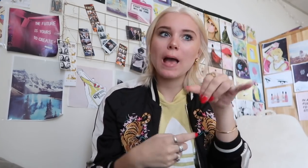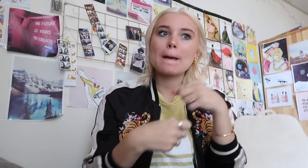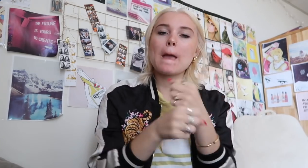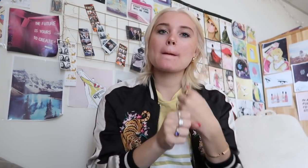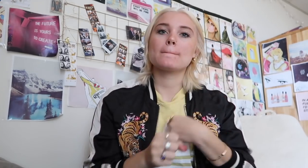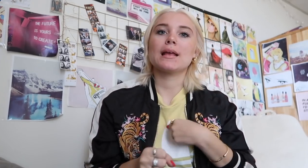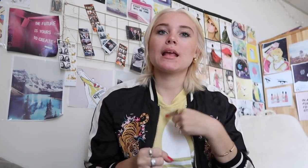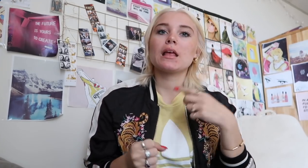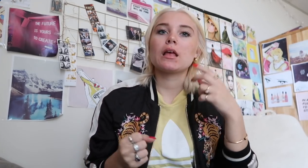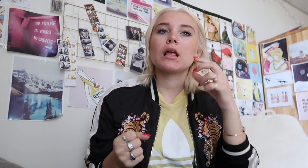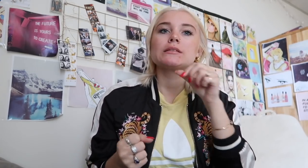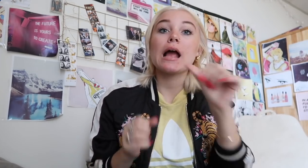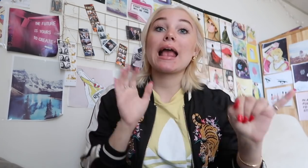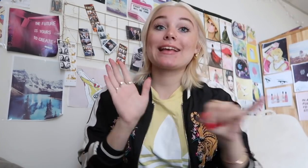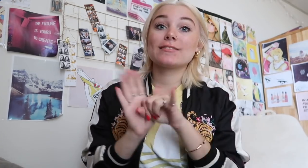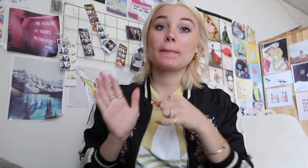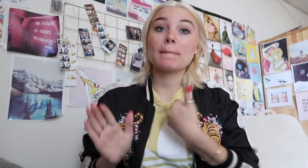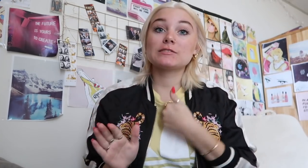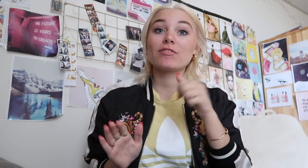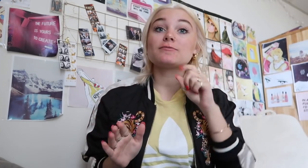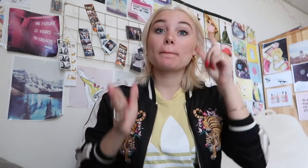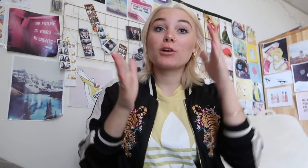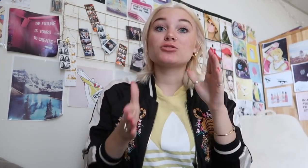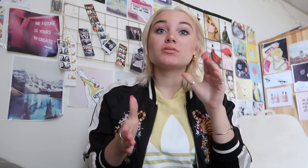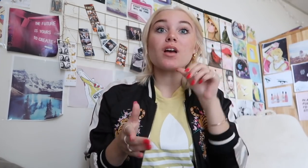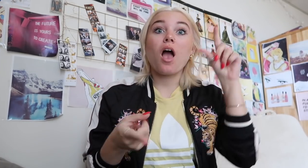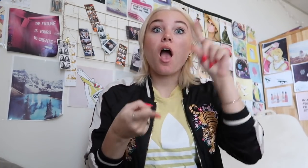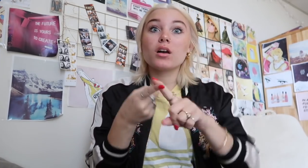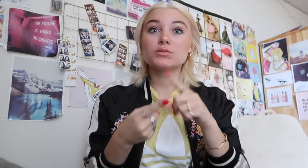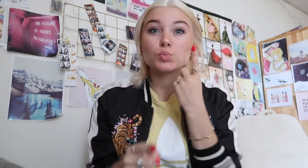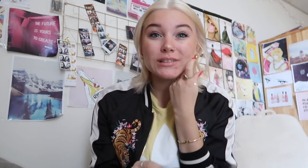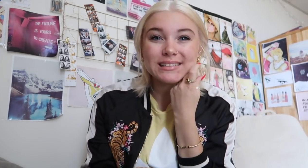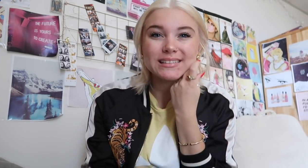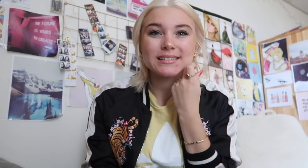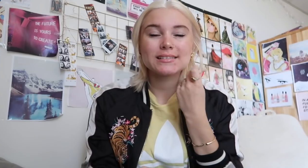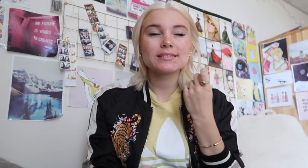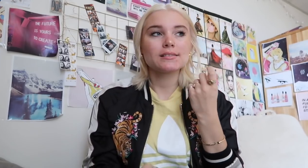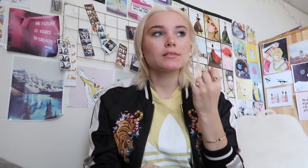so it made me not identify myself as a deaf person for a long time not until recent